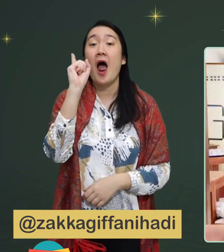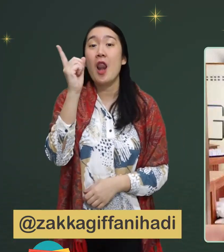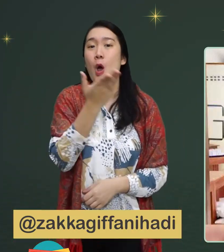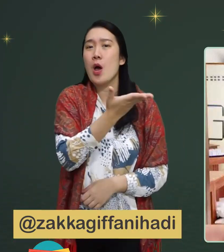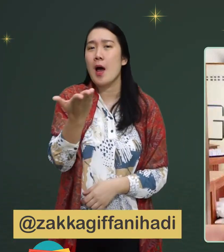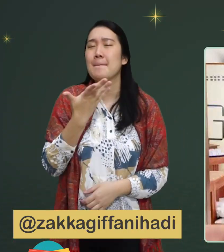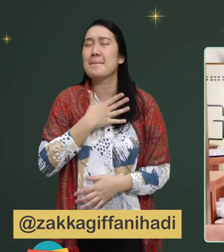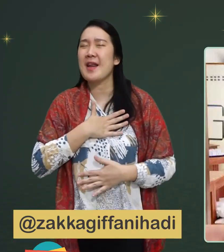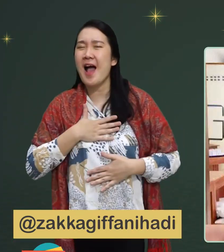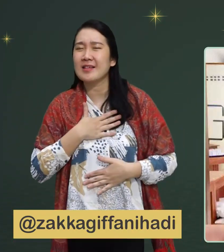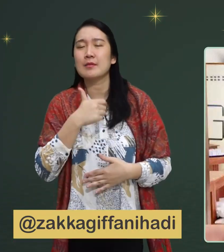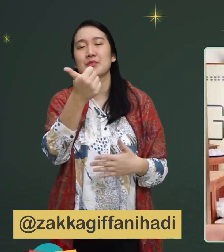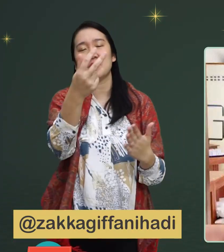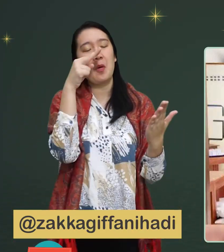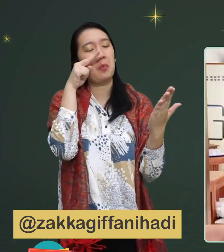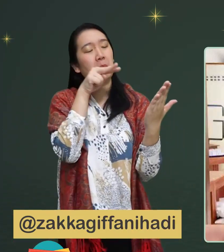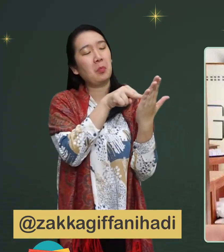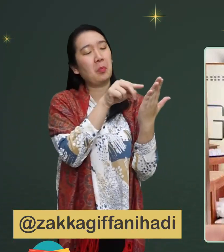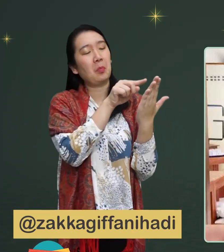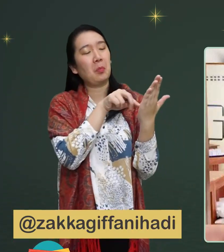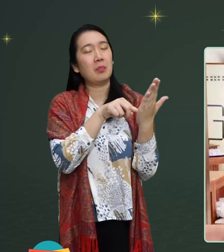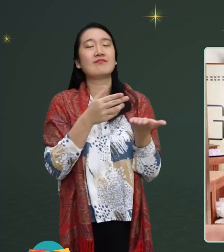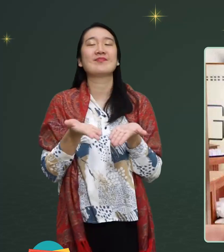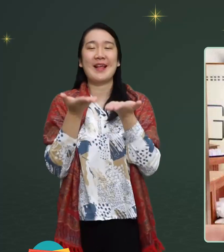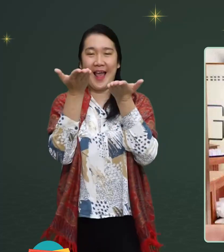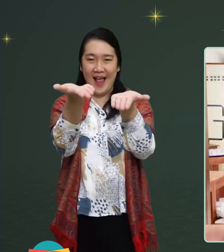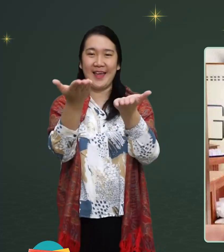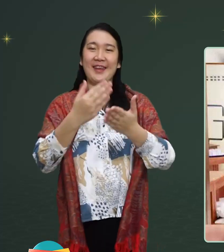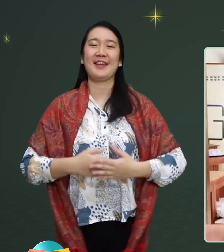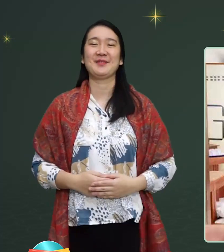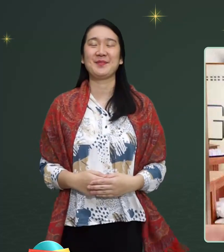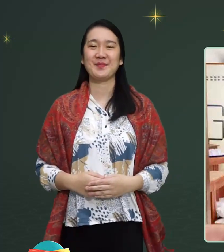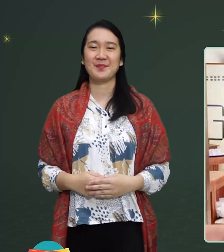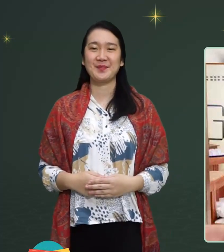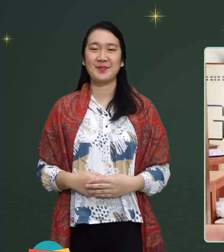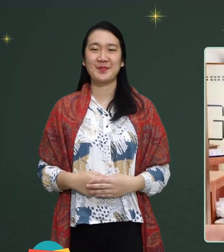So, all you have to do is take a look at the two accounts.